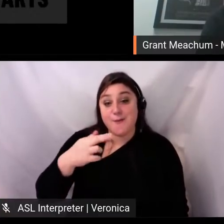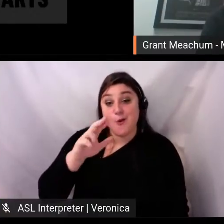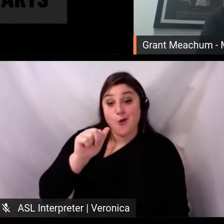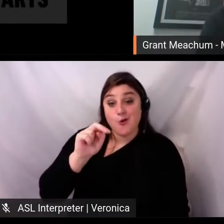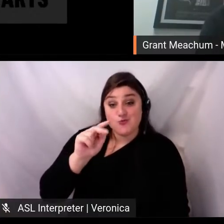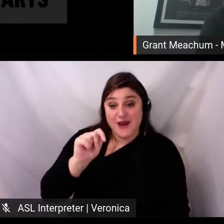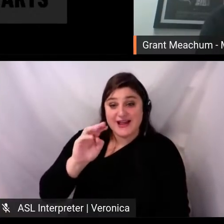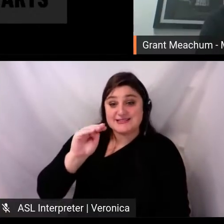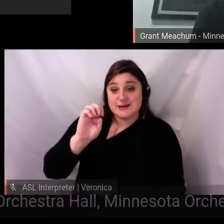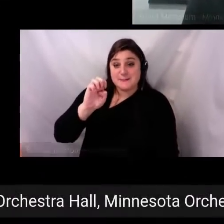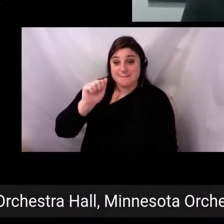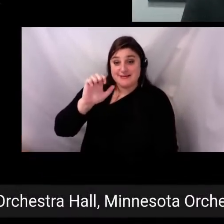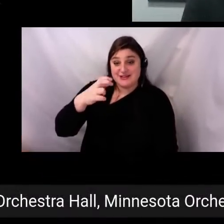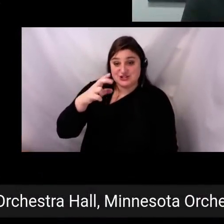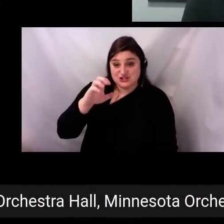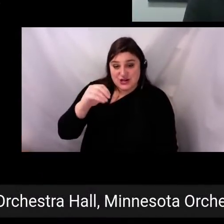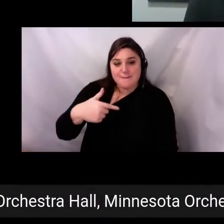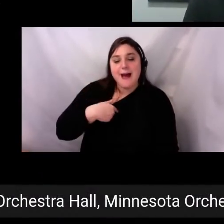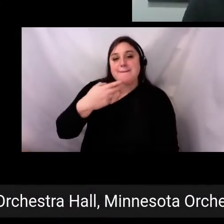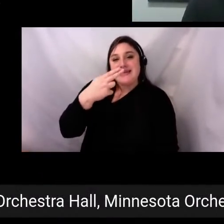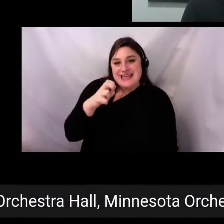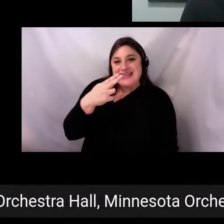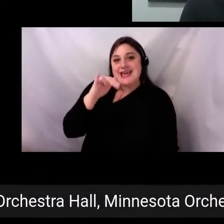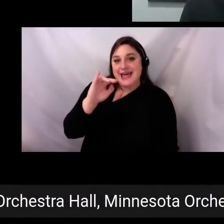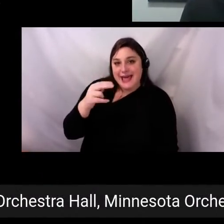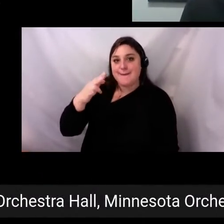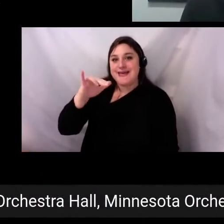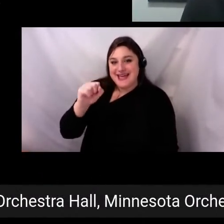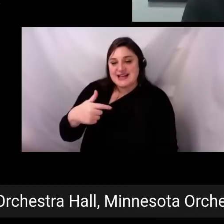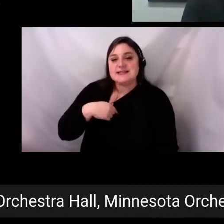I'm a 41 year old cis white male with brown hair and a short beard.